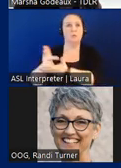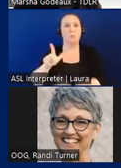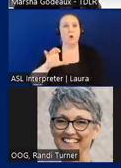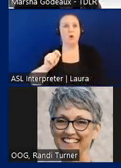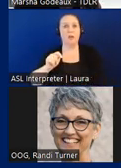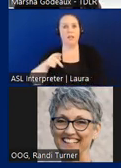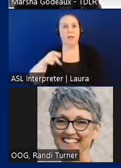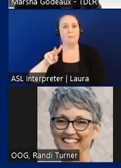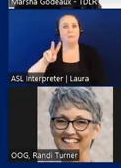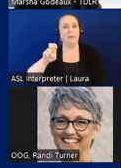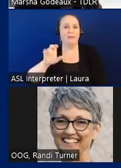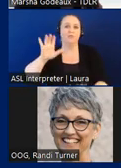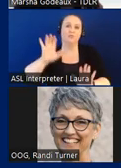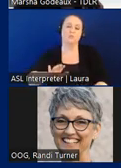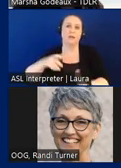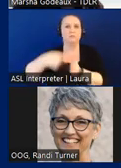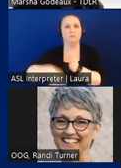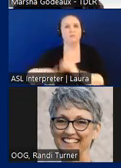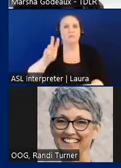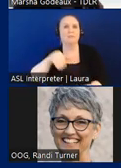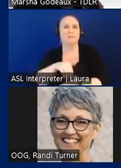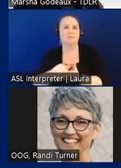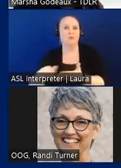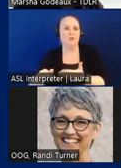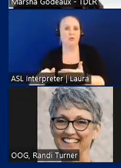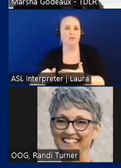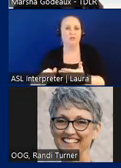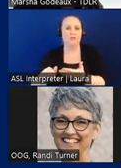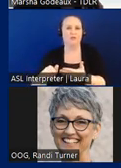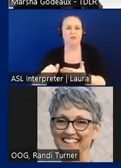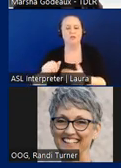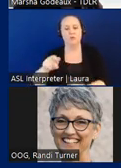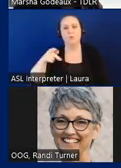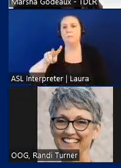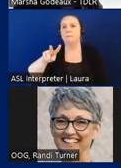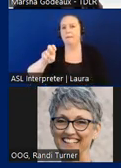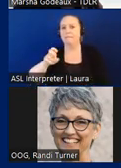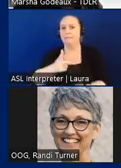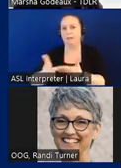of sixty thousand dollars paving the lot even if existing lot is considered construction.